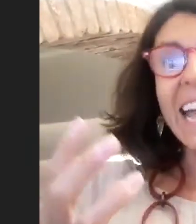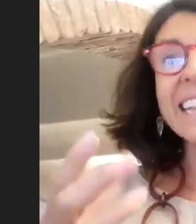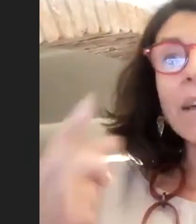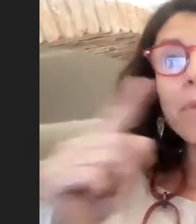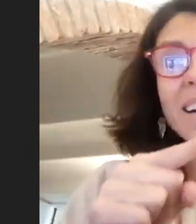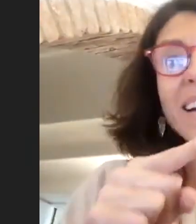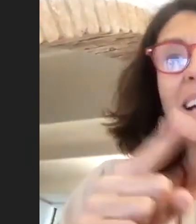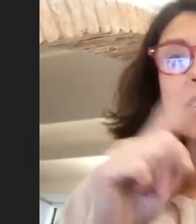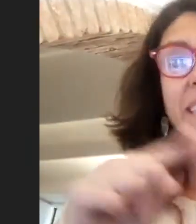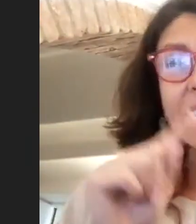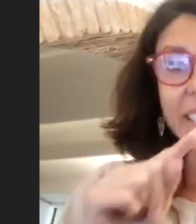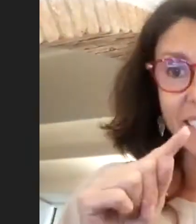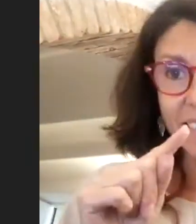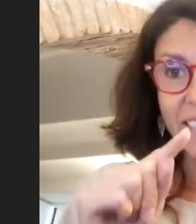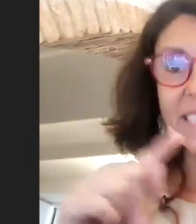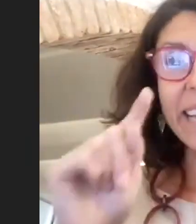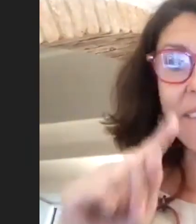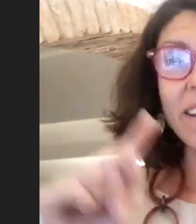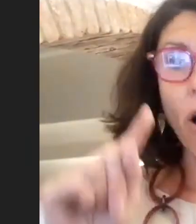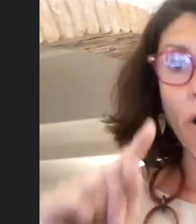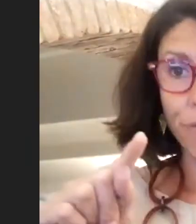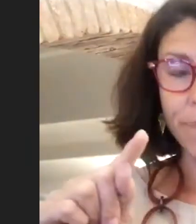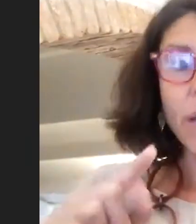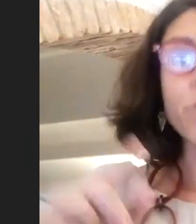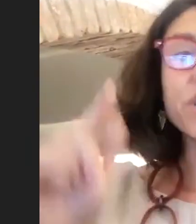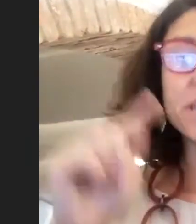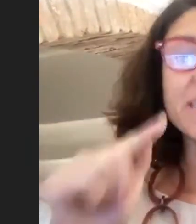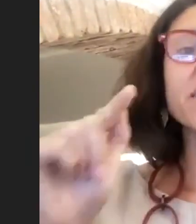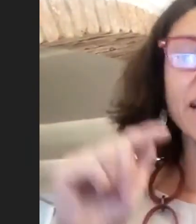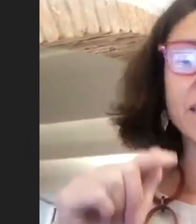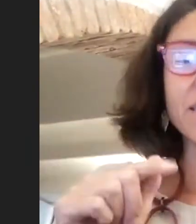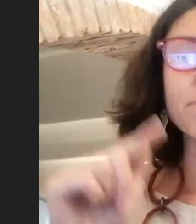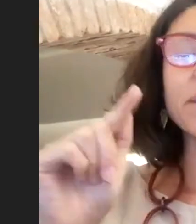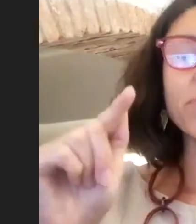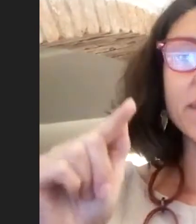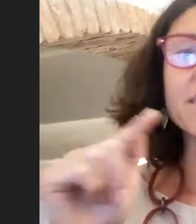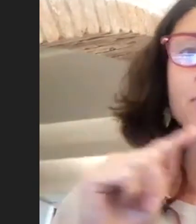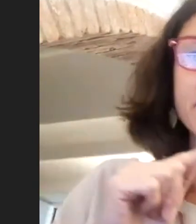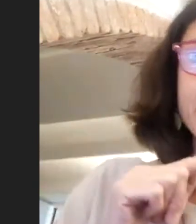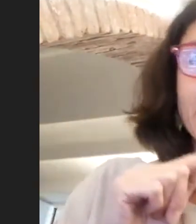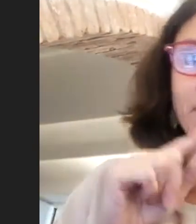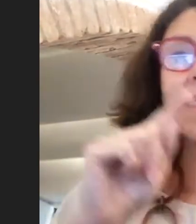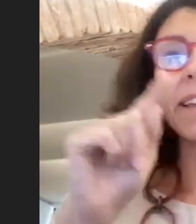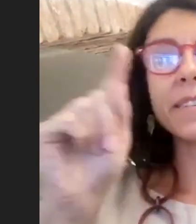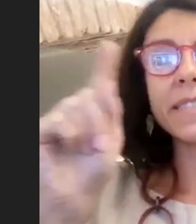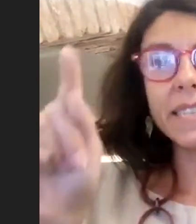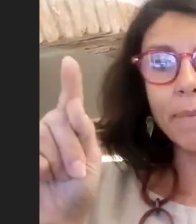And they were connecting this level of, which is the connection between school system and theatre system